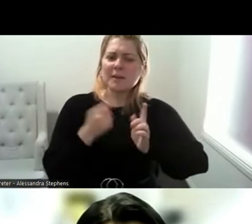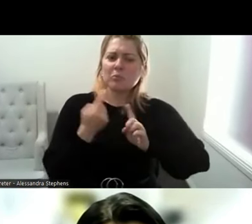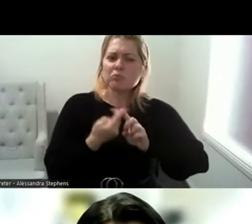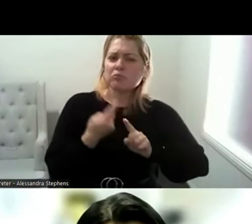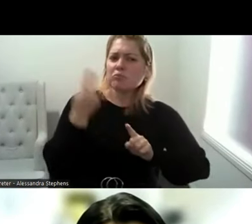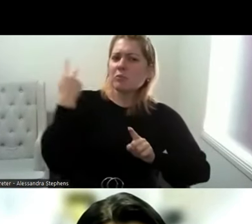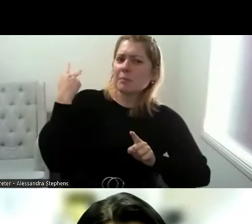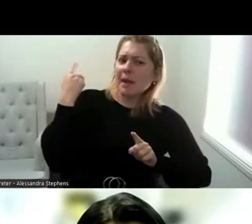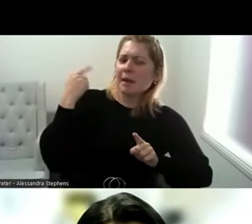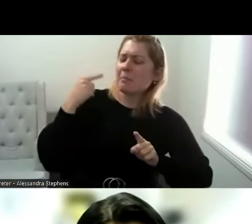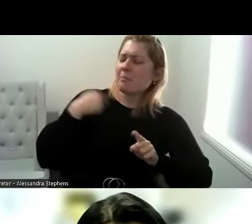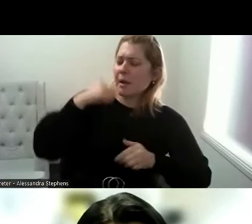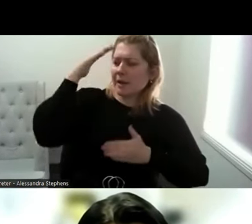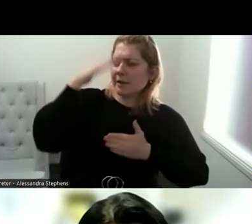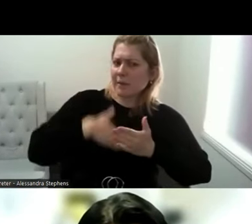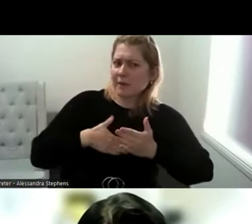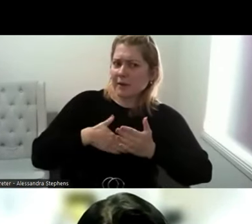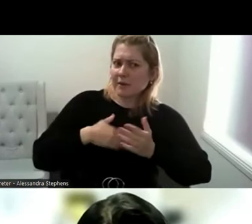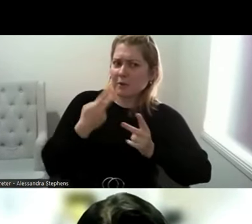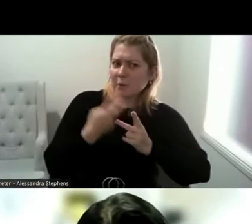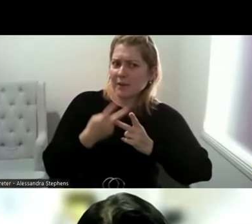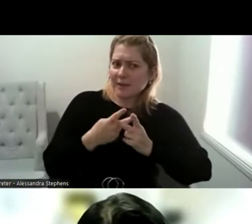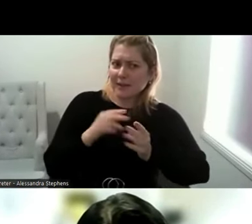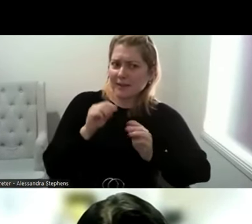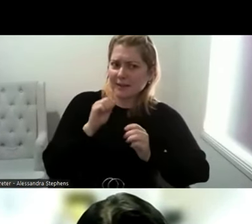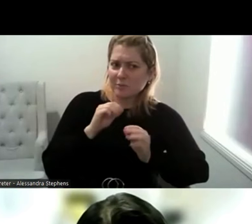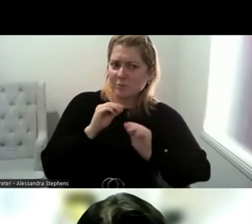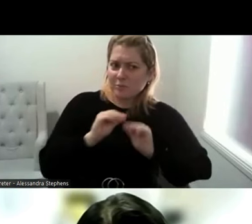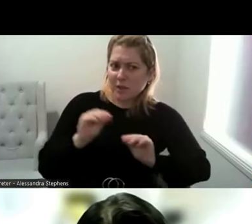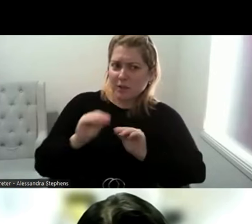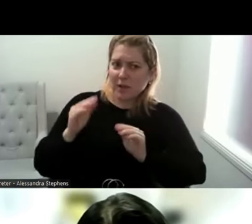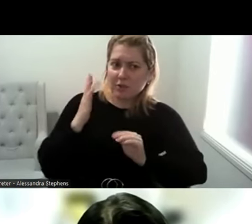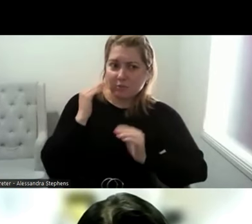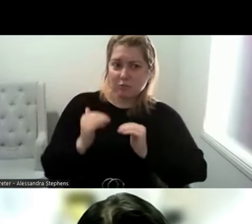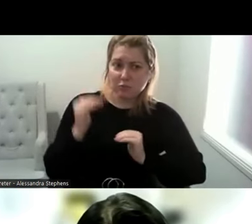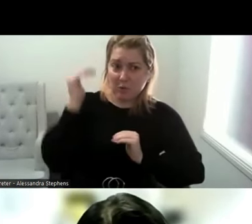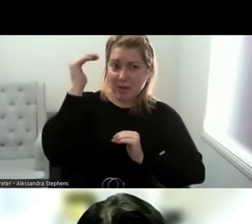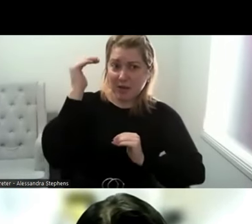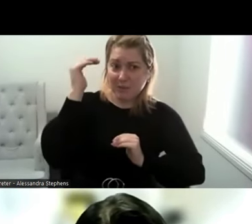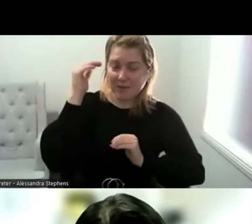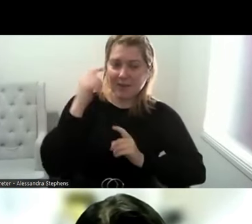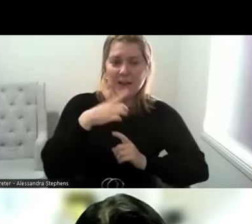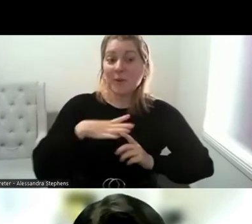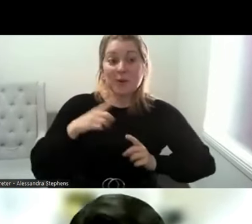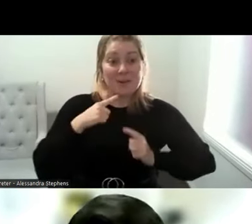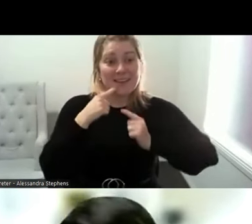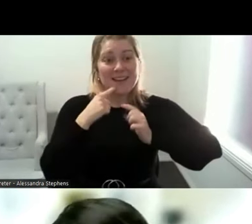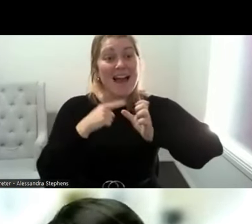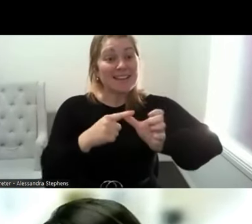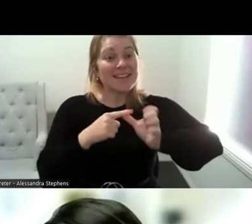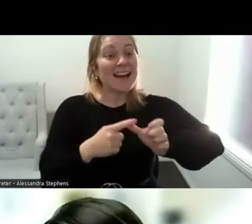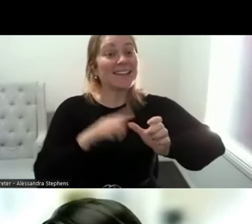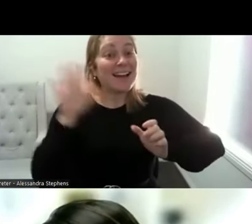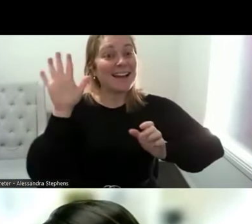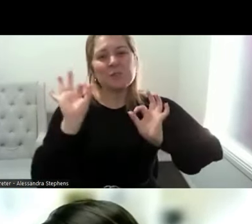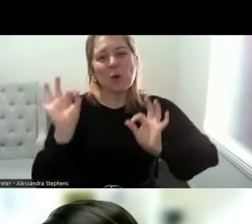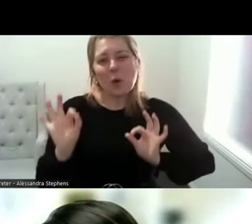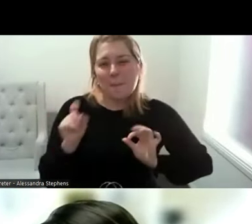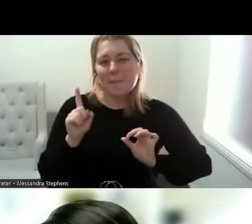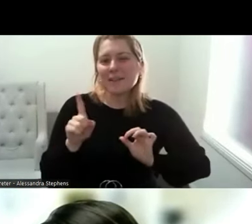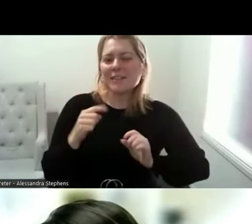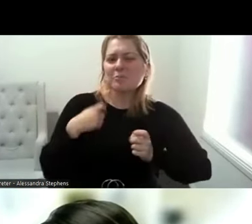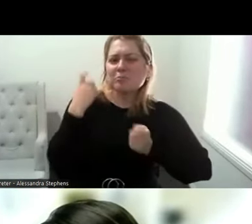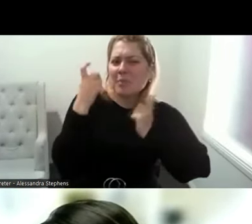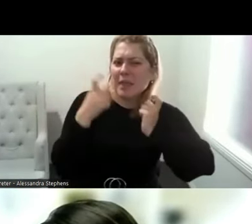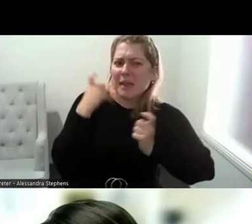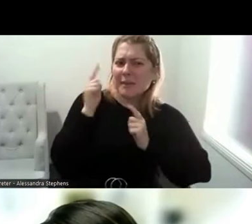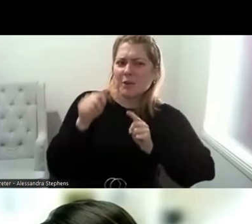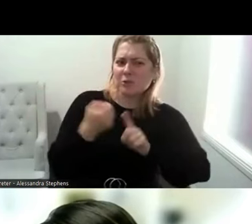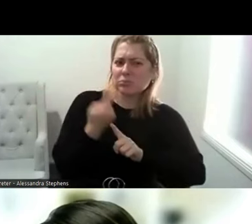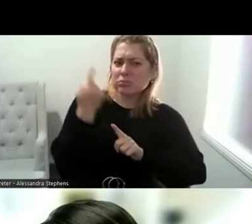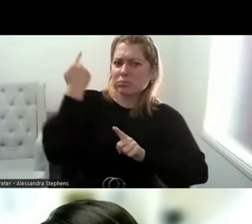with sex education and when we were growing up. And we don't need to say anything. But. I'm sure